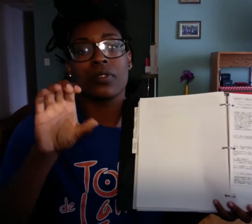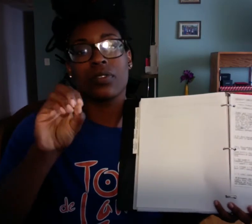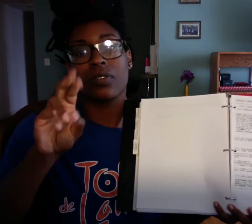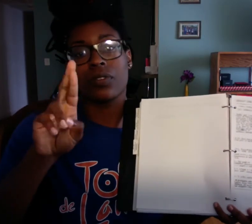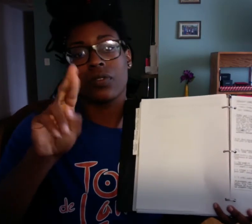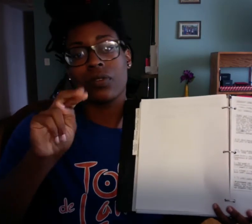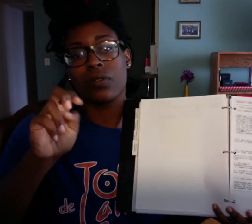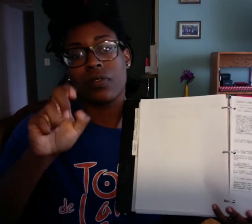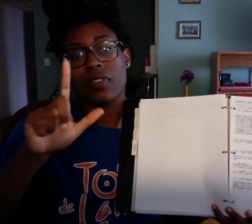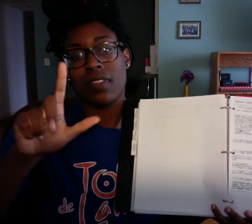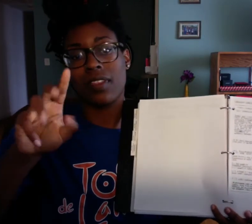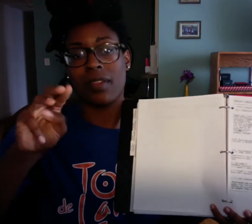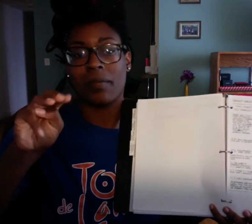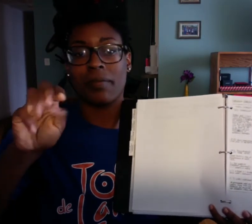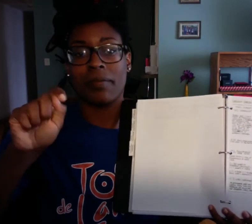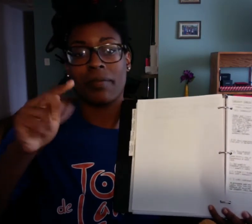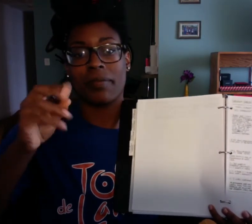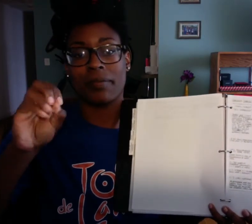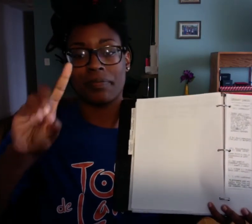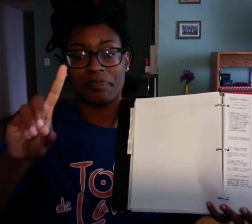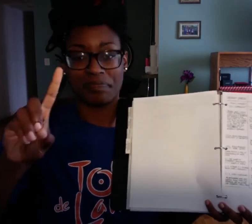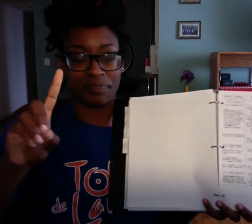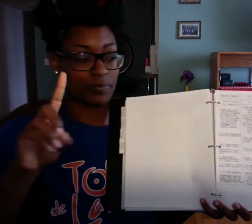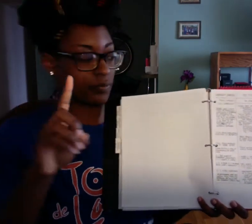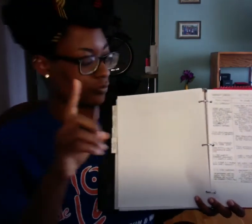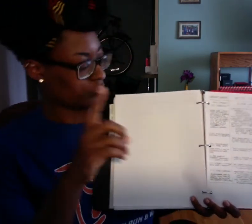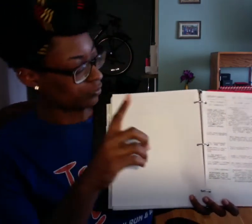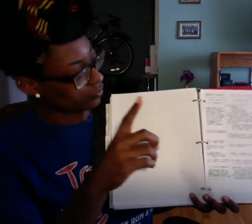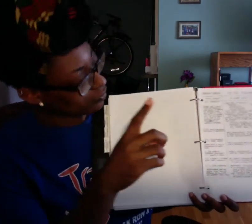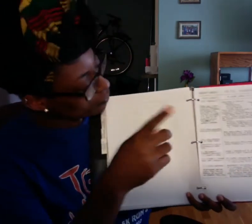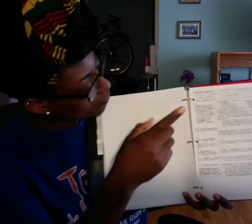I'm using the "Cornell Method" for my notes this semester.